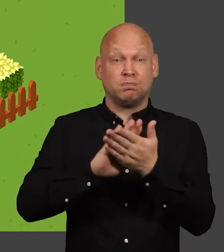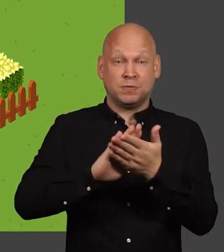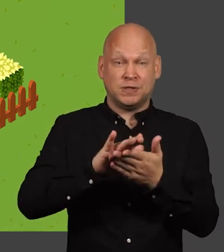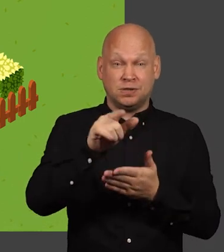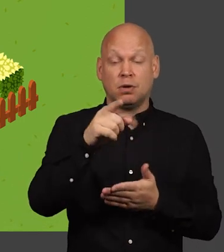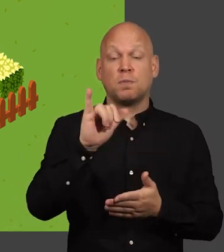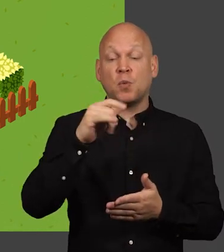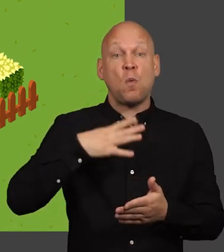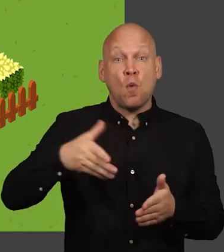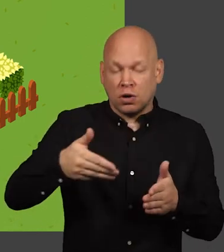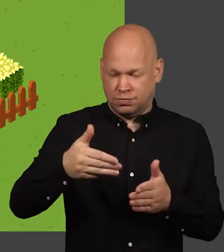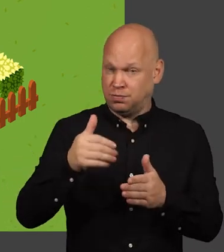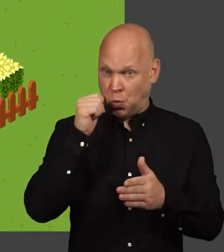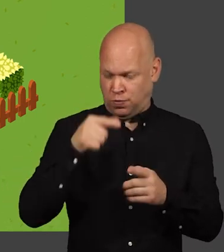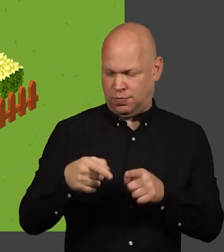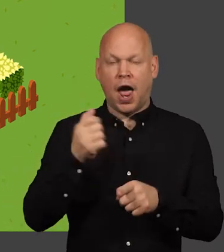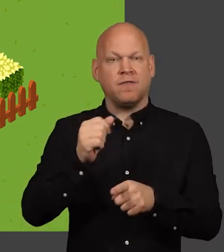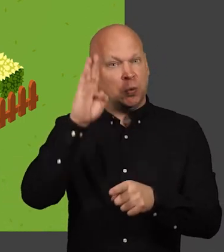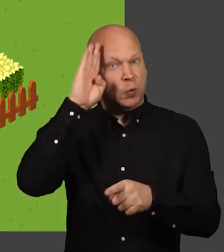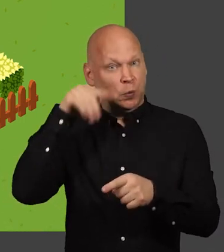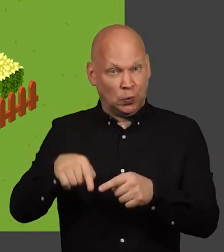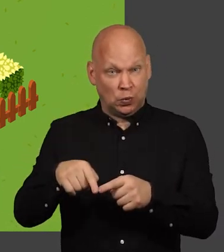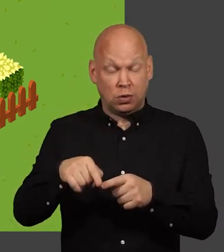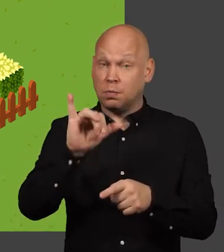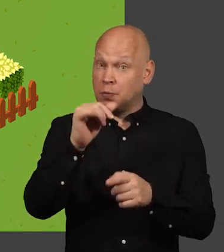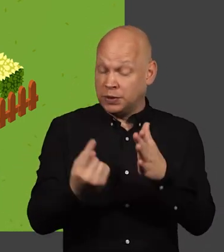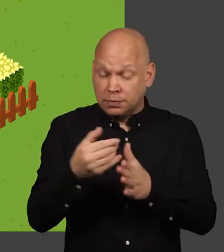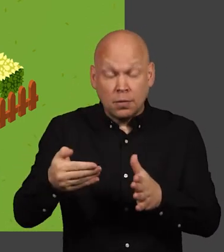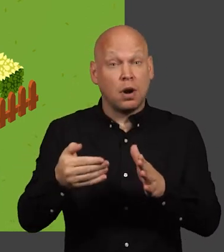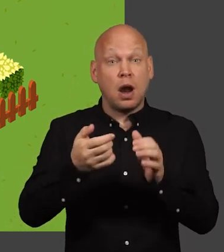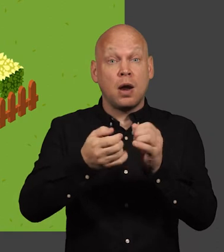likely to be working close to your service pipe however you could have a main running through your